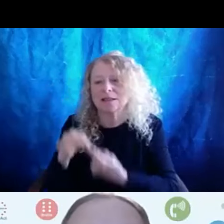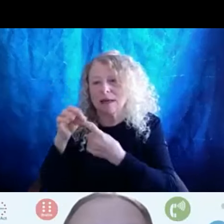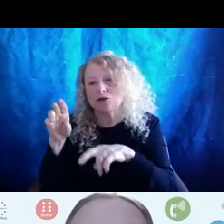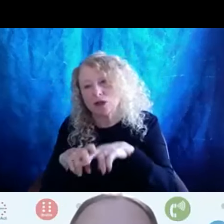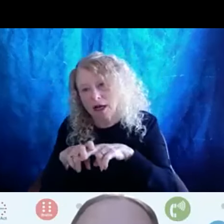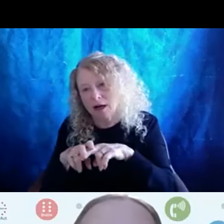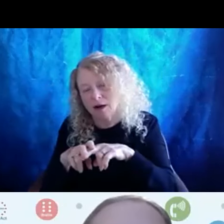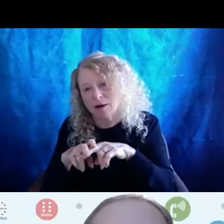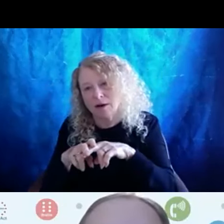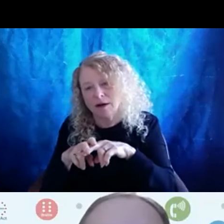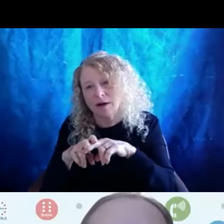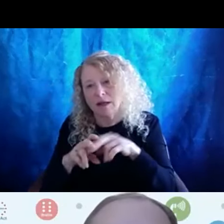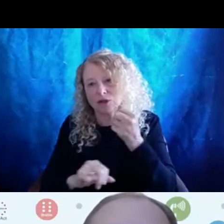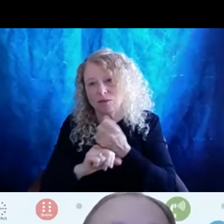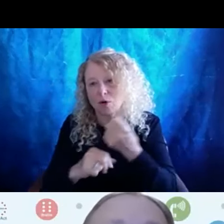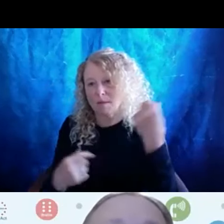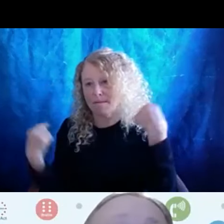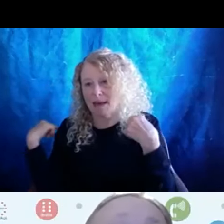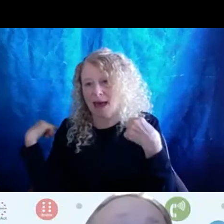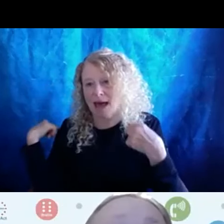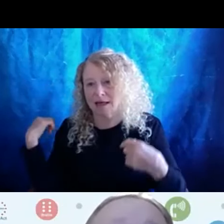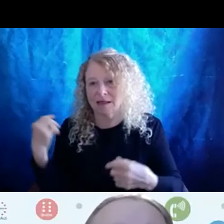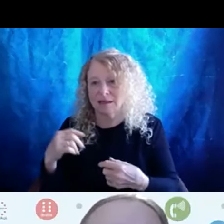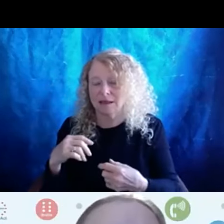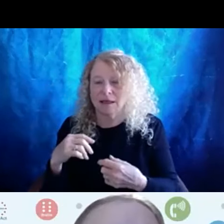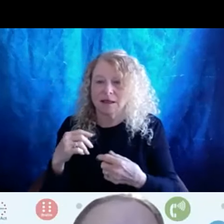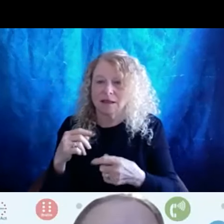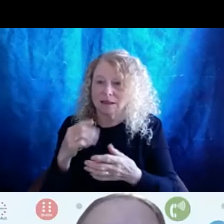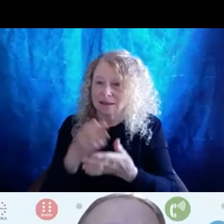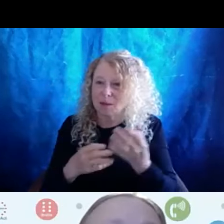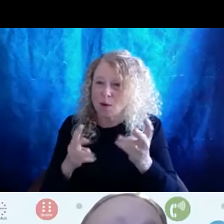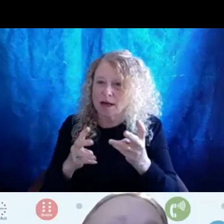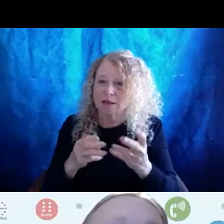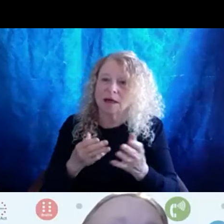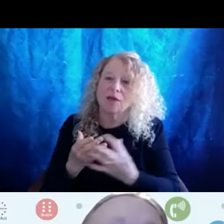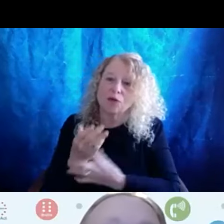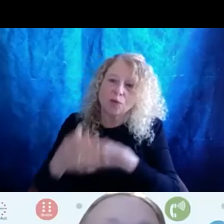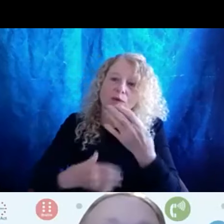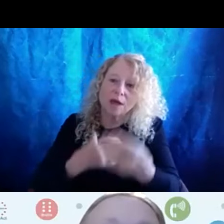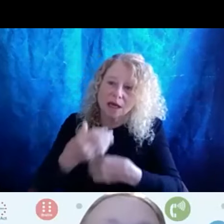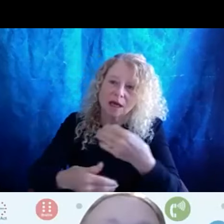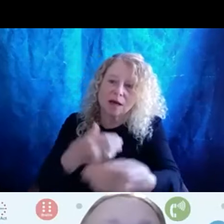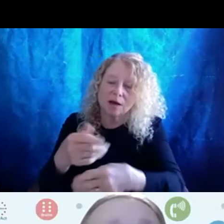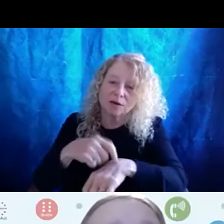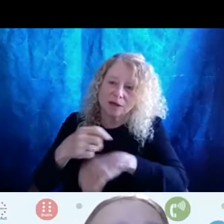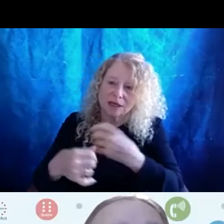would support my back in certain ways. Now over the years, thankfully, that has developed into more